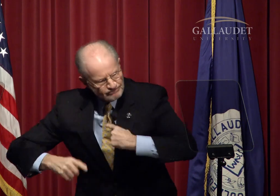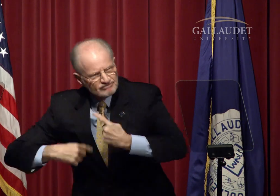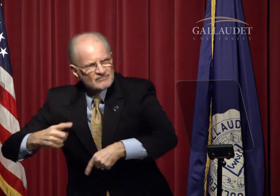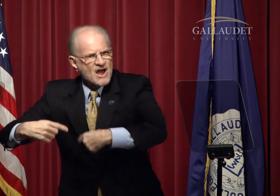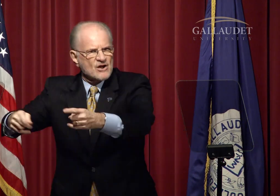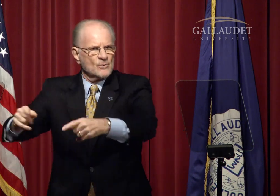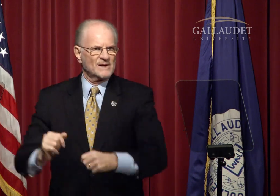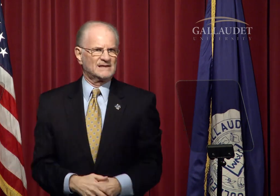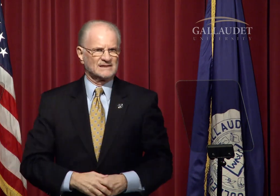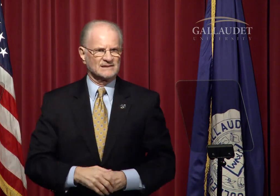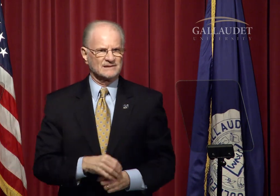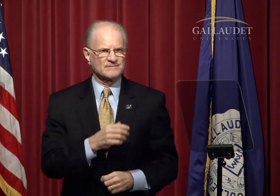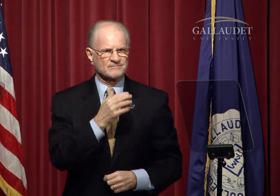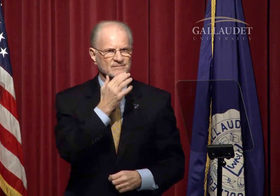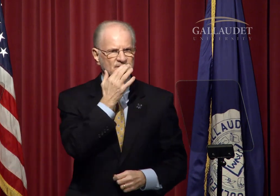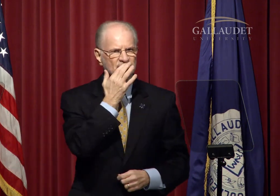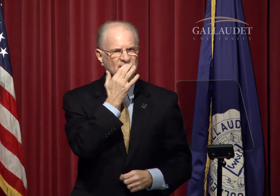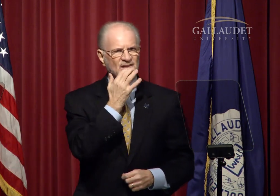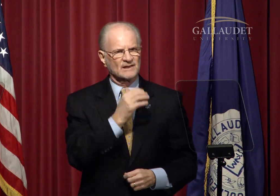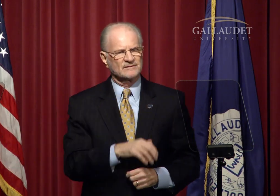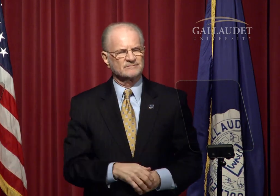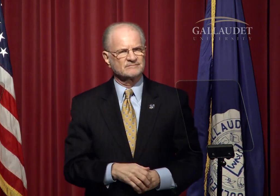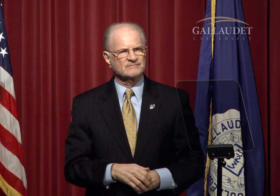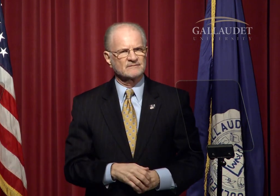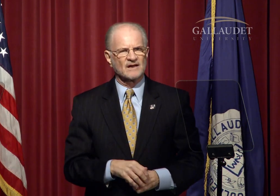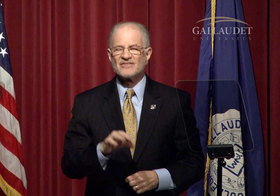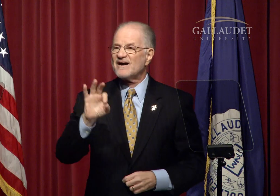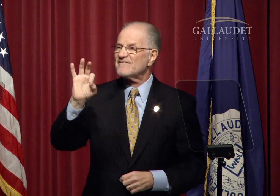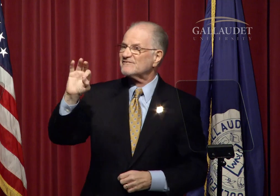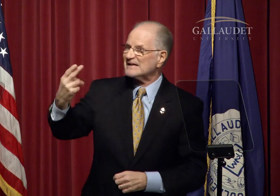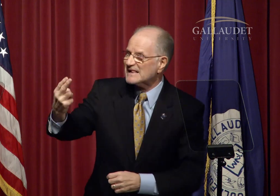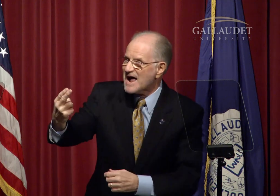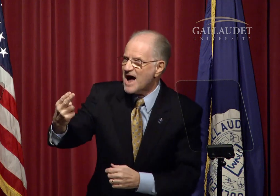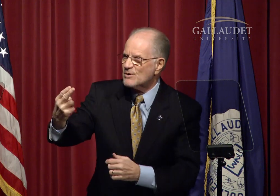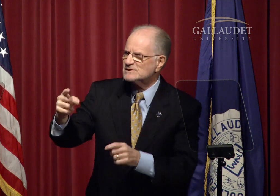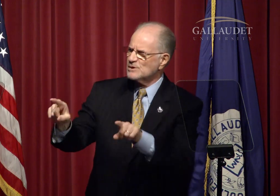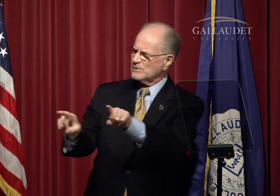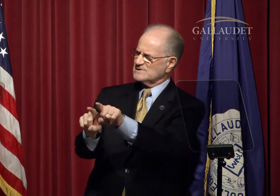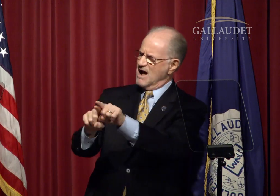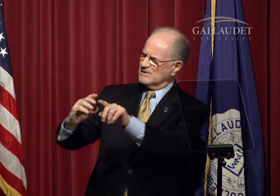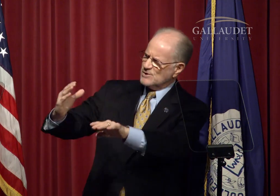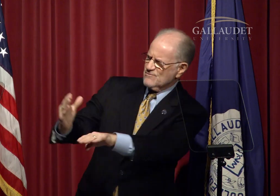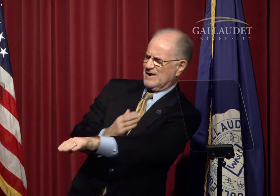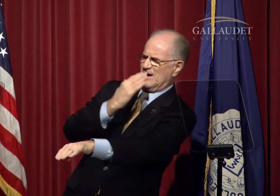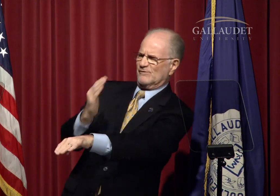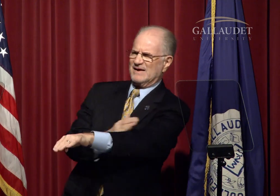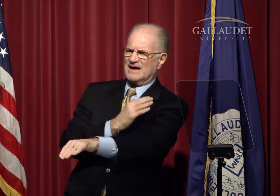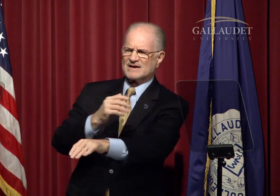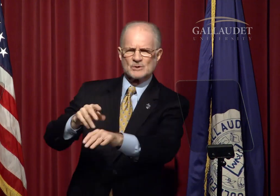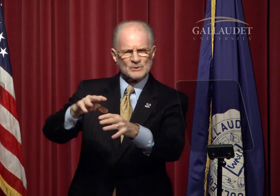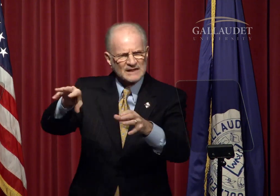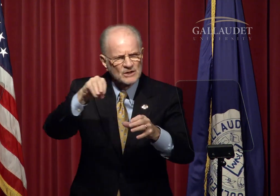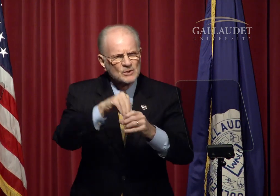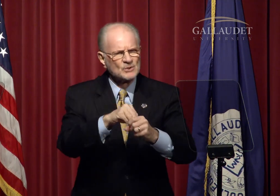of the HMB science labs are underway.